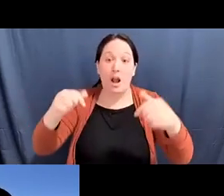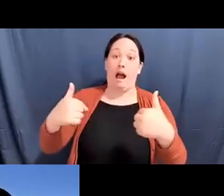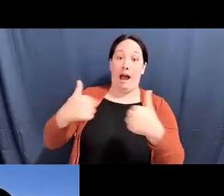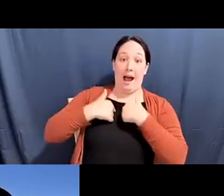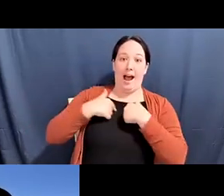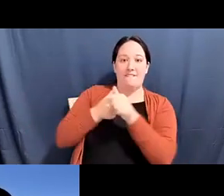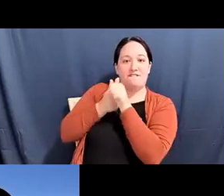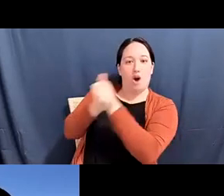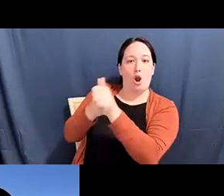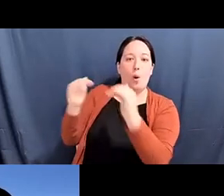Alex Tom he/him: and,